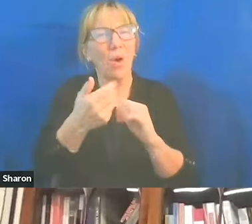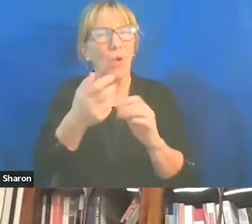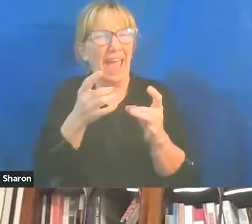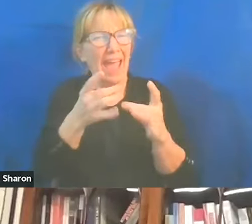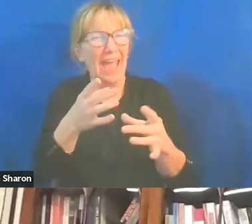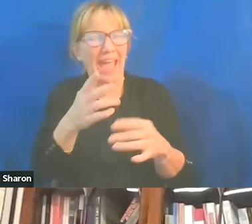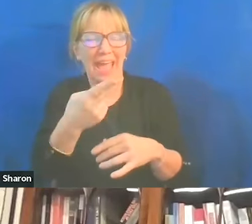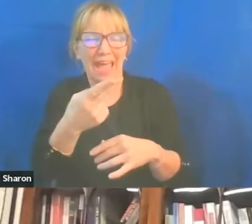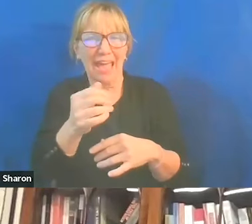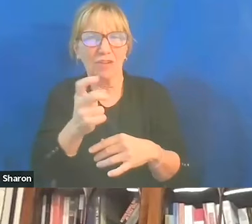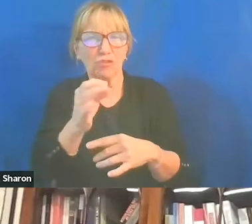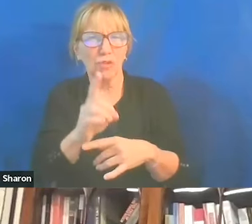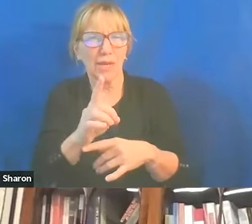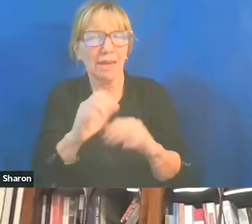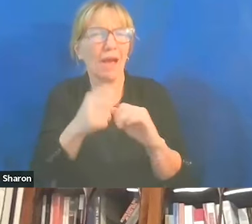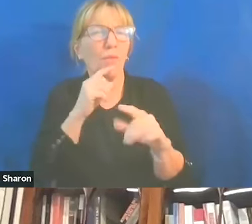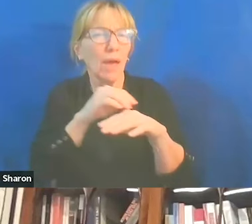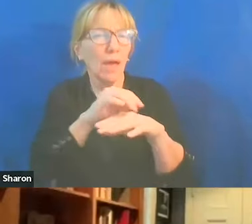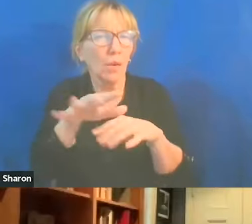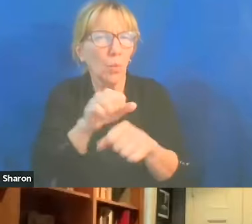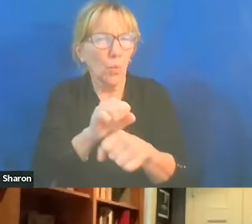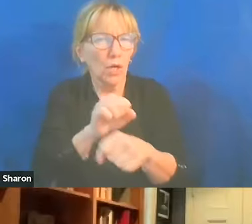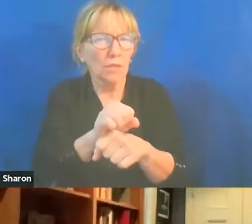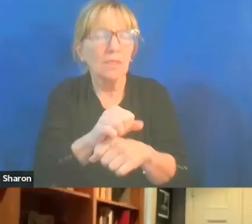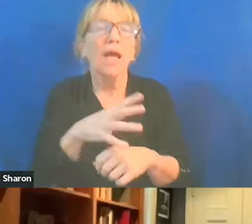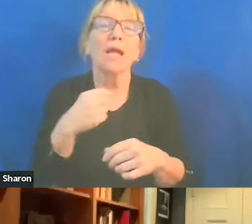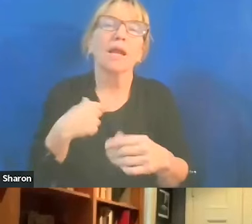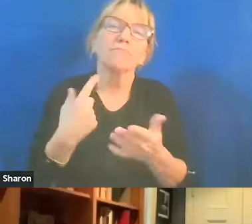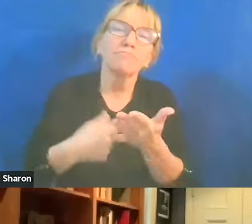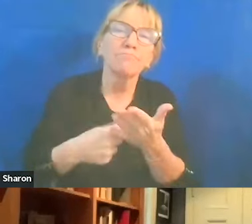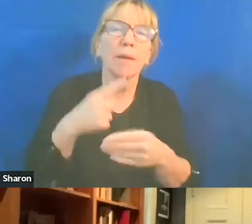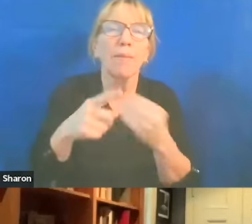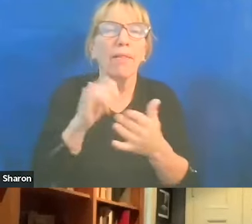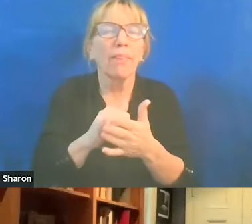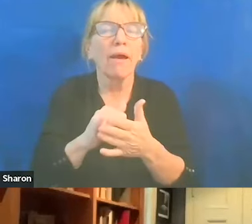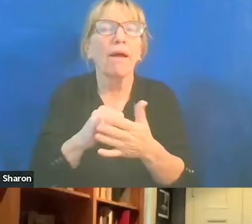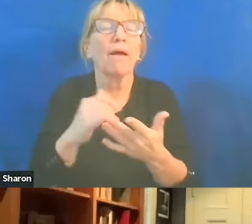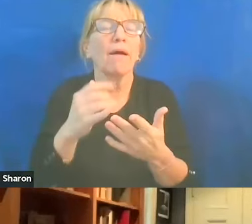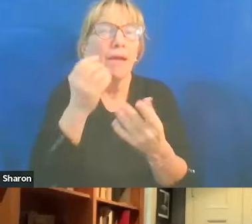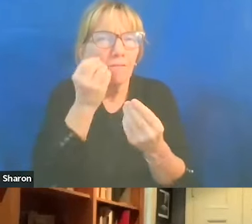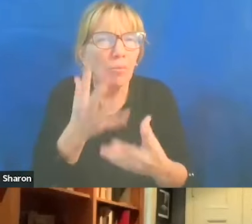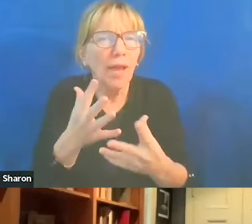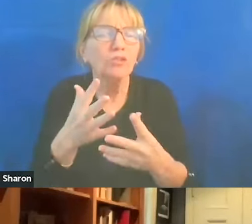You know, when I have discussions about this topic, and actually a lot of discussions around the book,